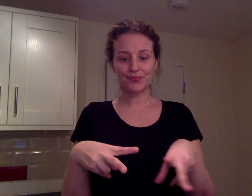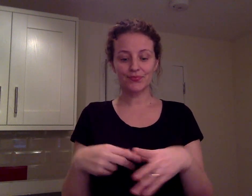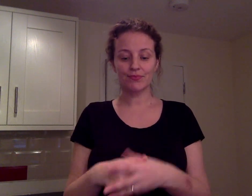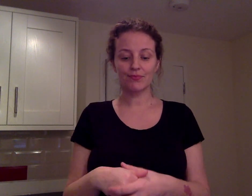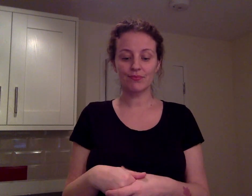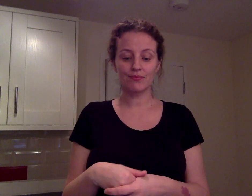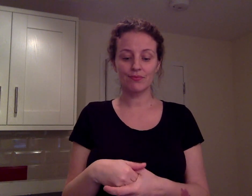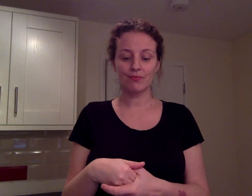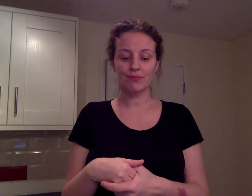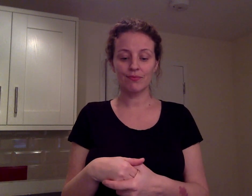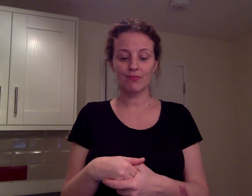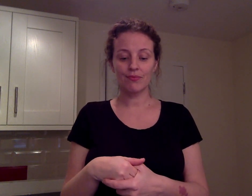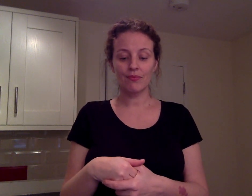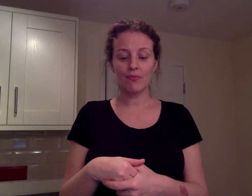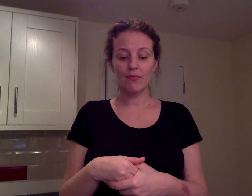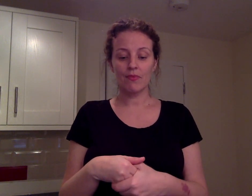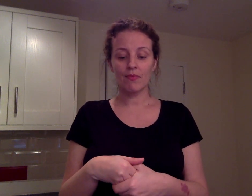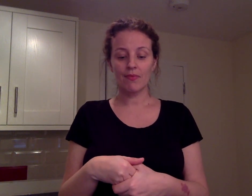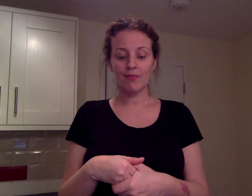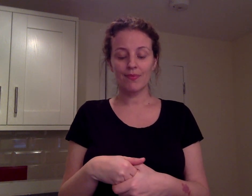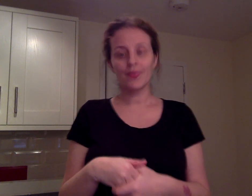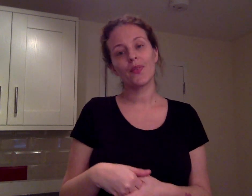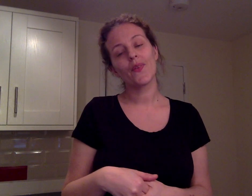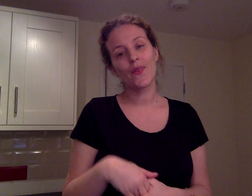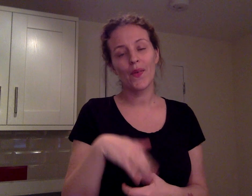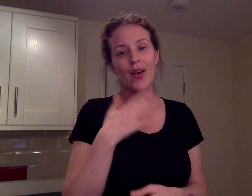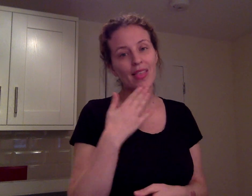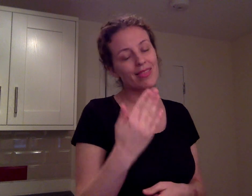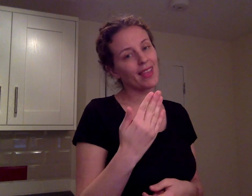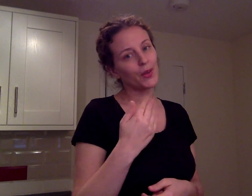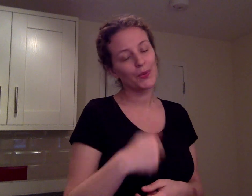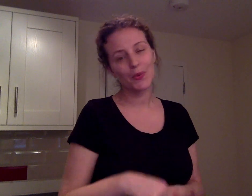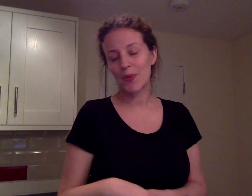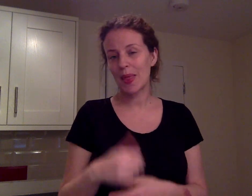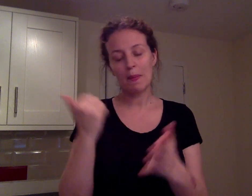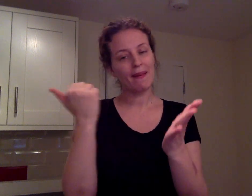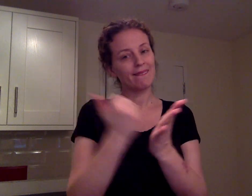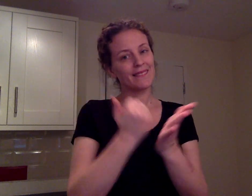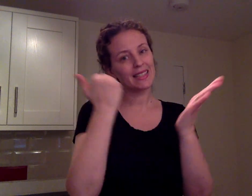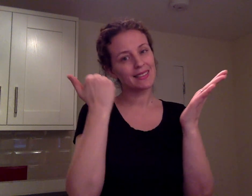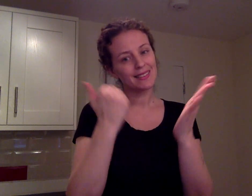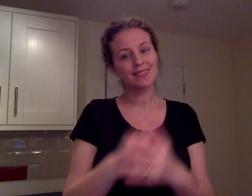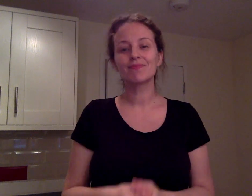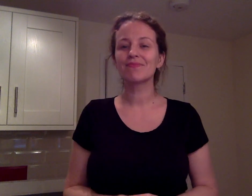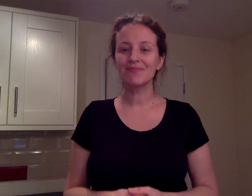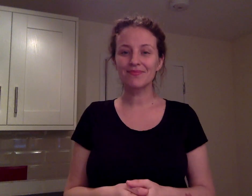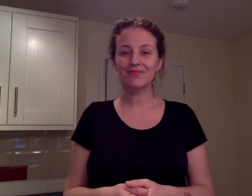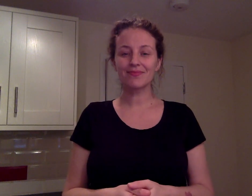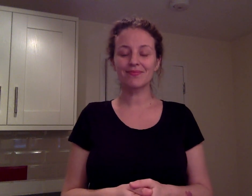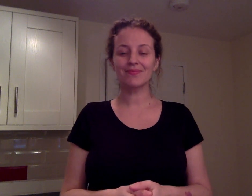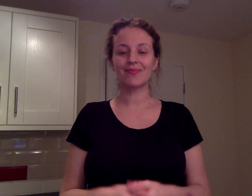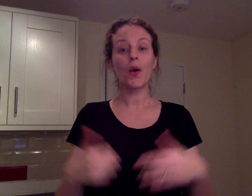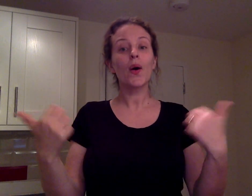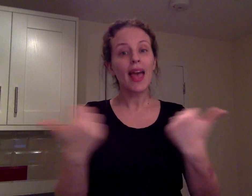Thank you, that will be fantastic. Thank you, fantastic.